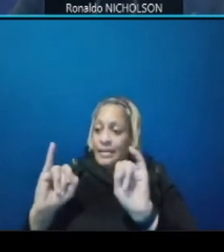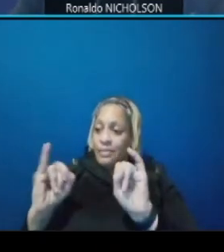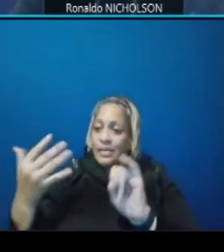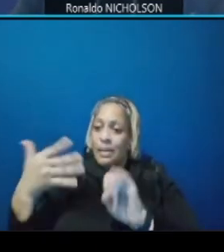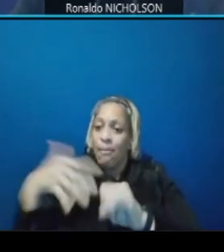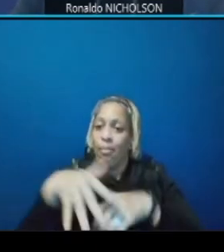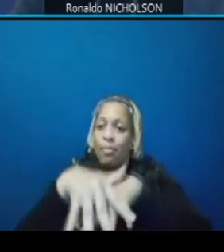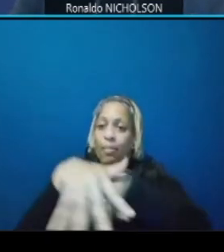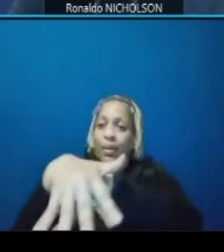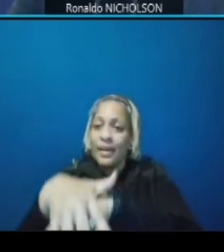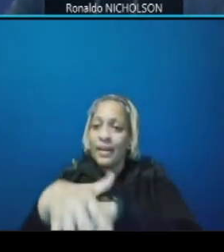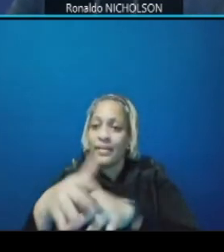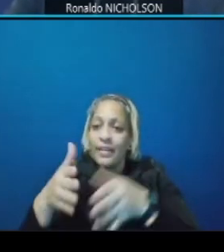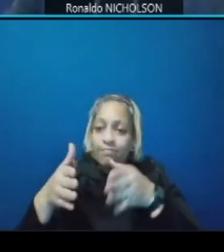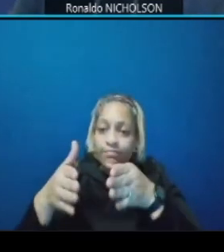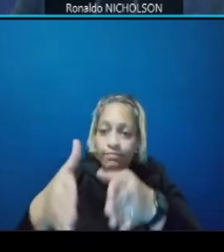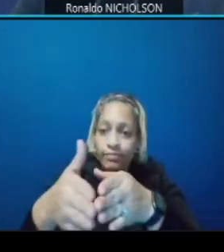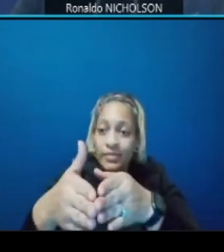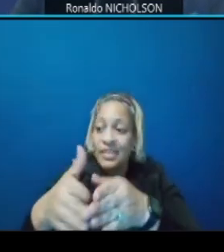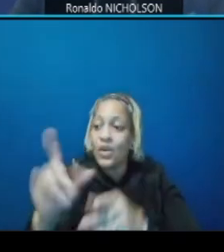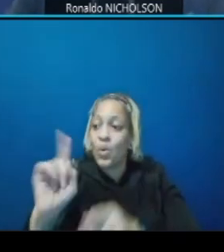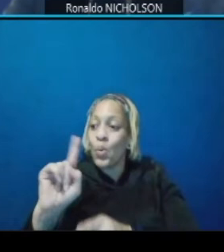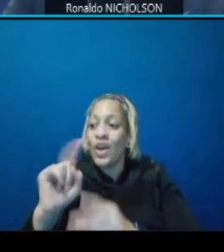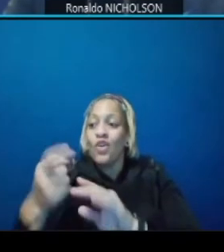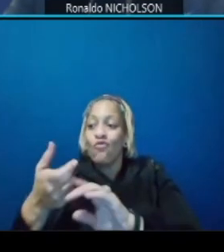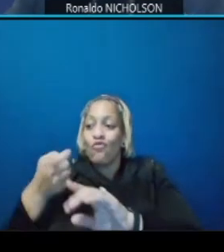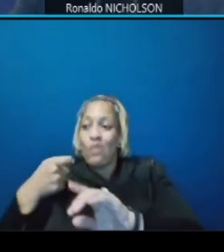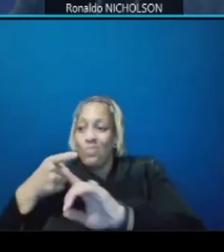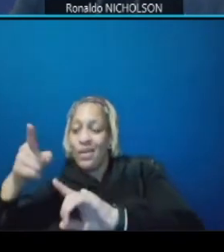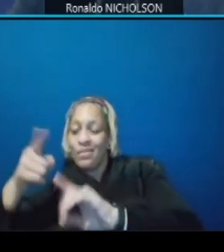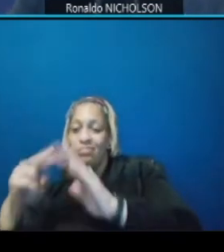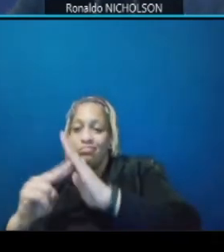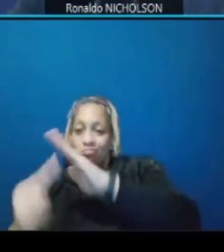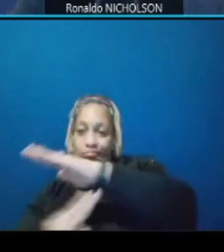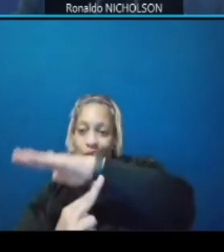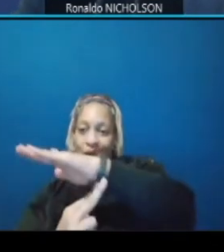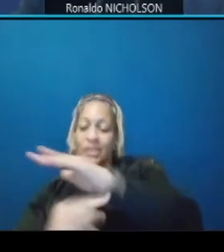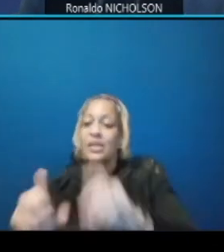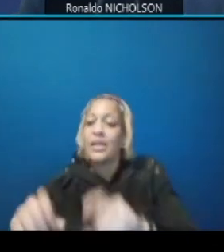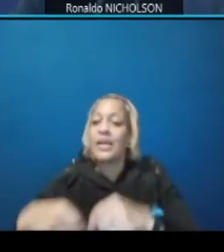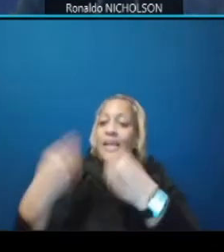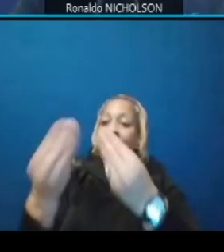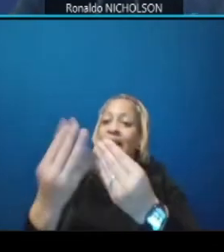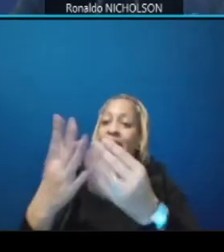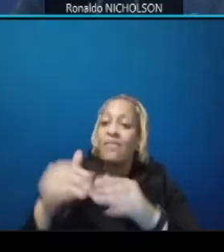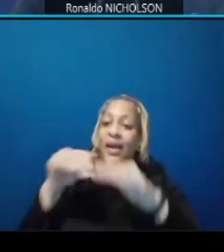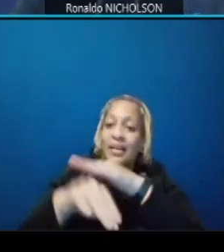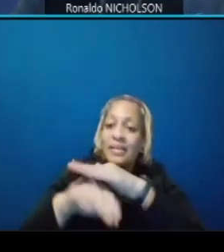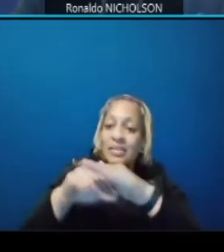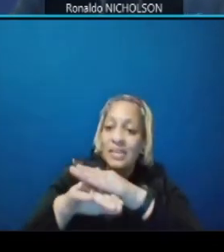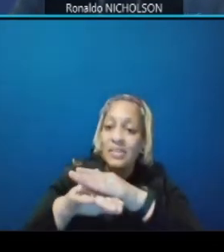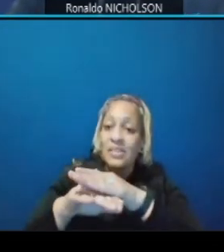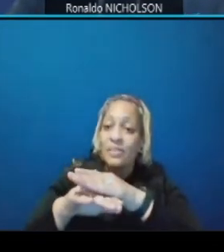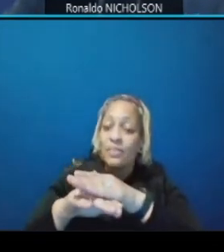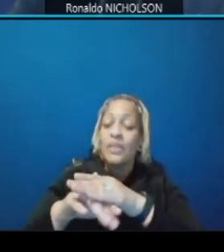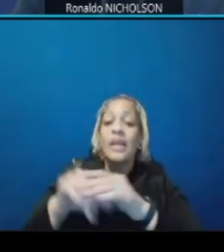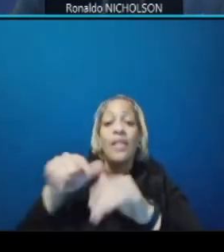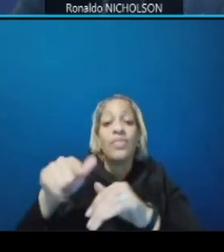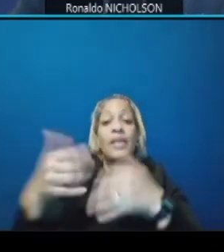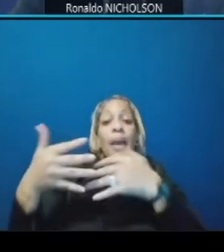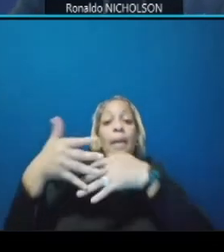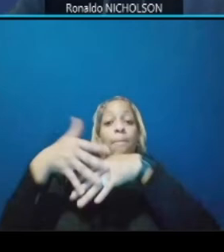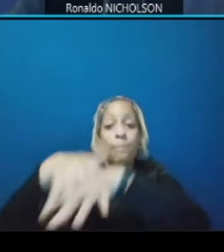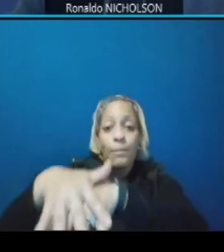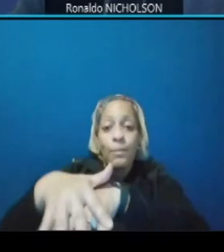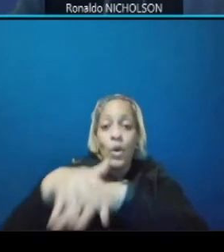come off the bridge and provide access and again merge distance onto dc 295 northbound